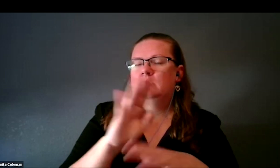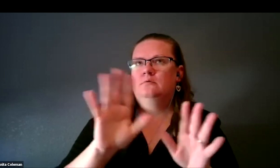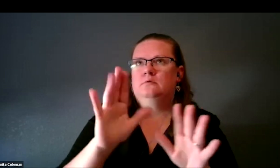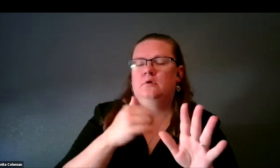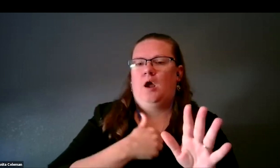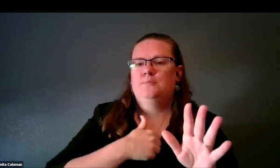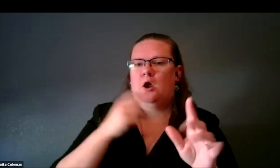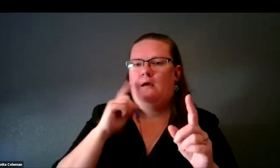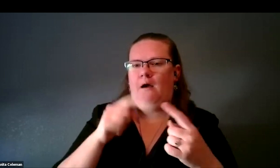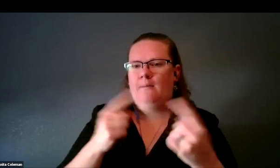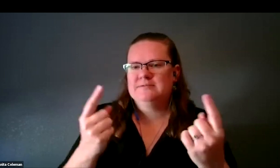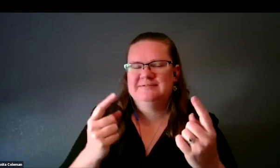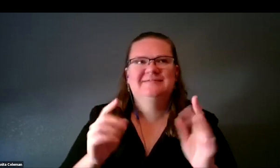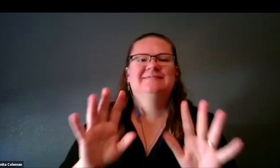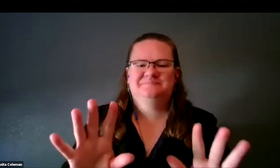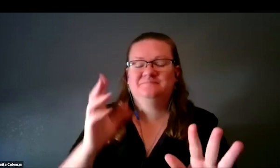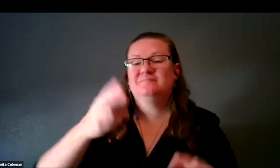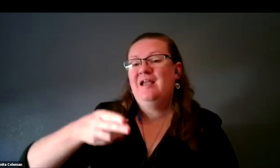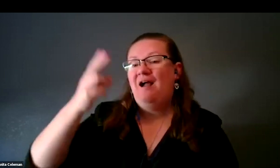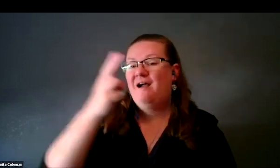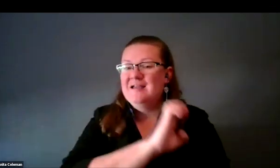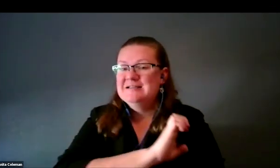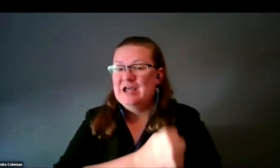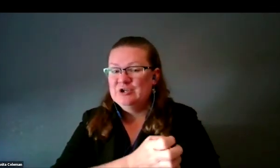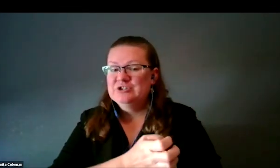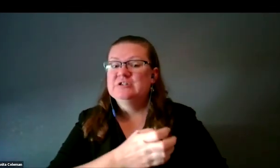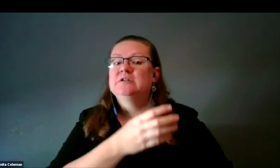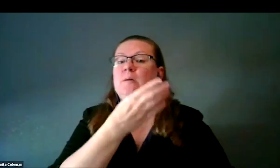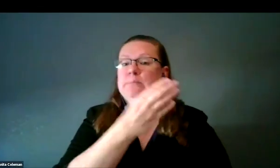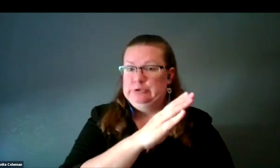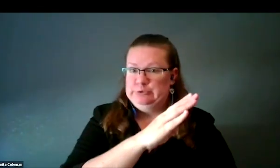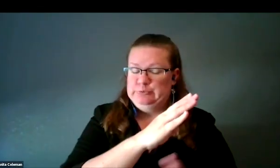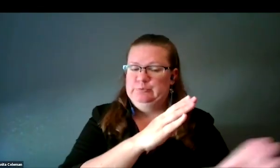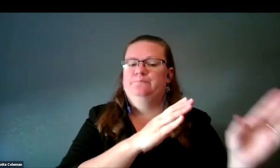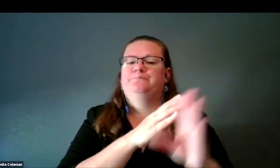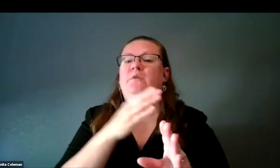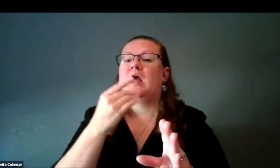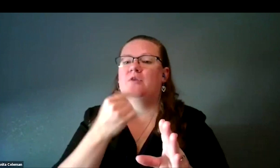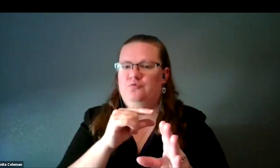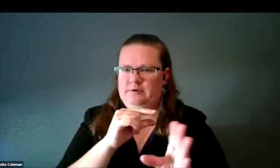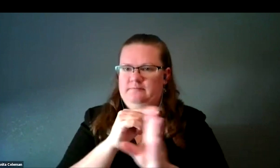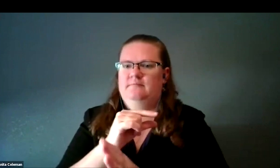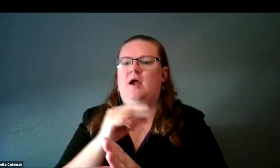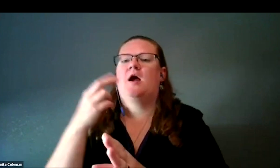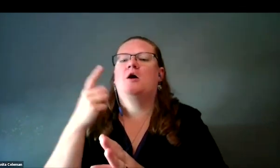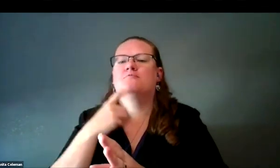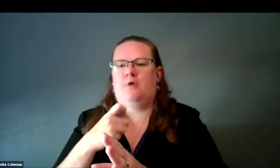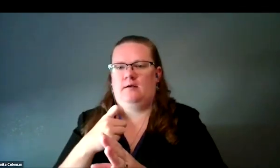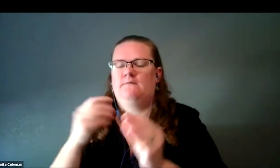sorry, I did it in the reverse order. The highest energy would be blue, that's true, then green and then red for the longer wavelengths.